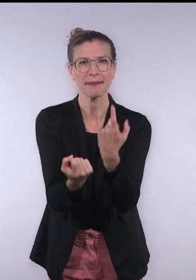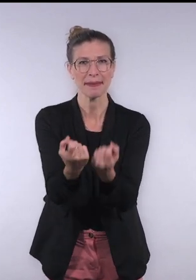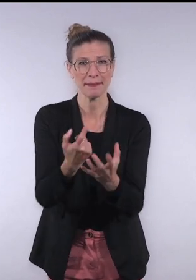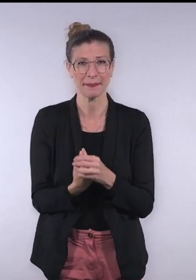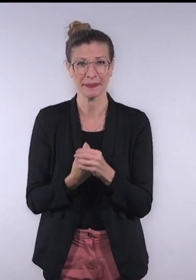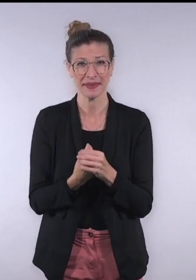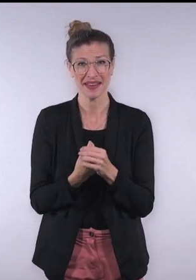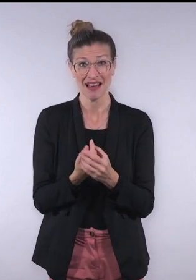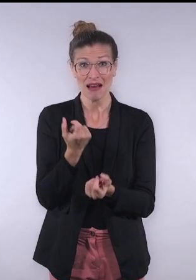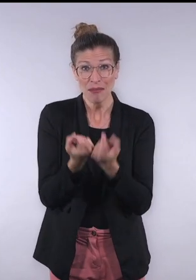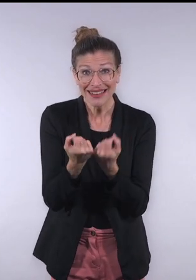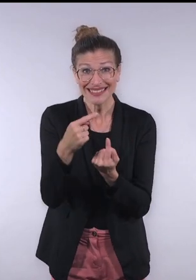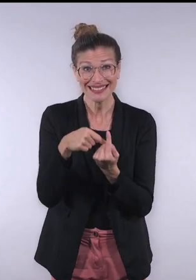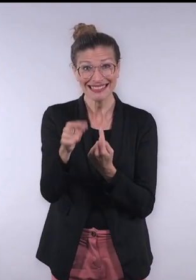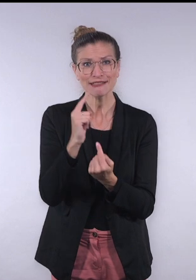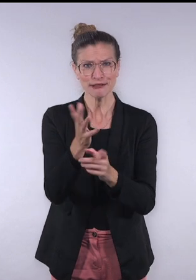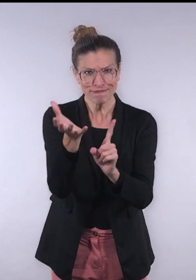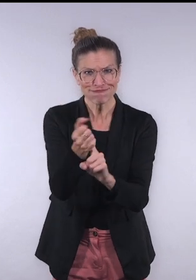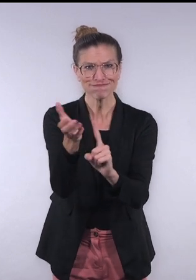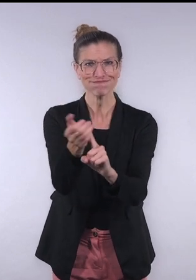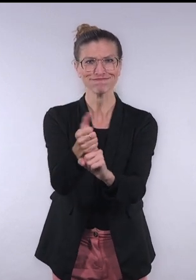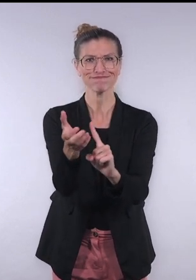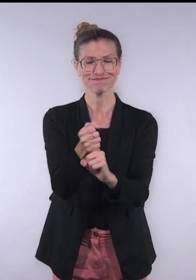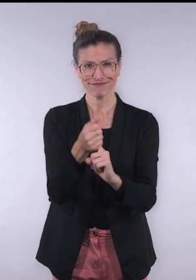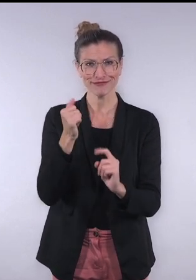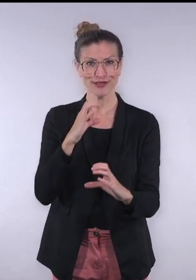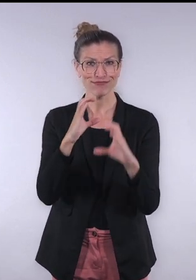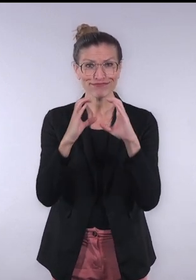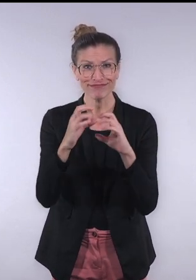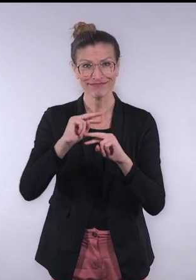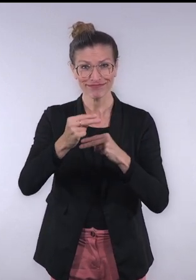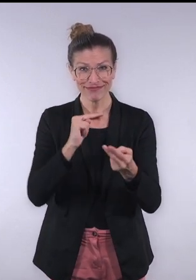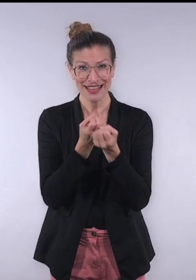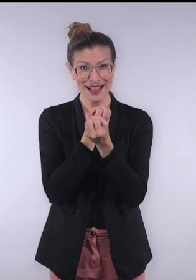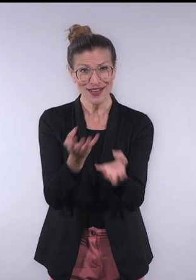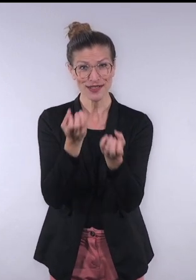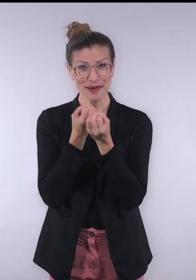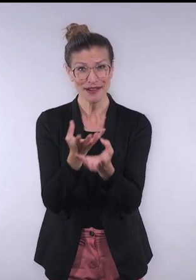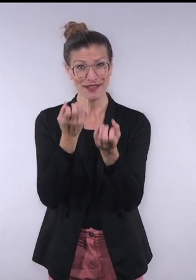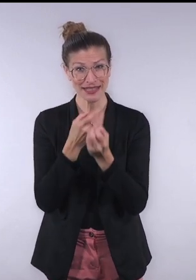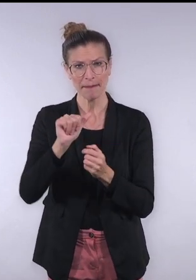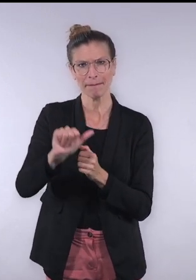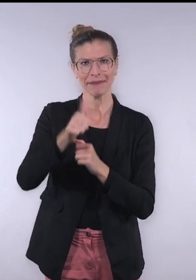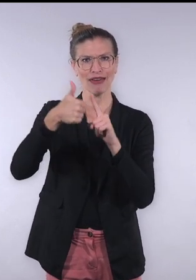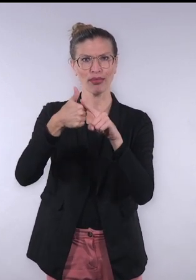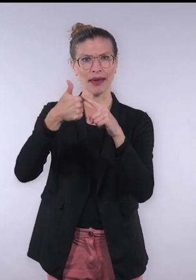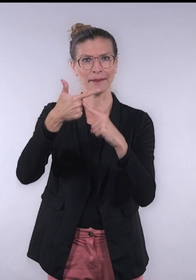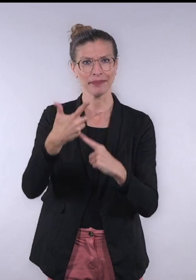faithfulness... And Alana challenges that providing grounded and factual information to users as a priority.